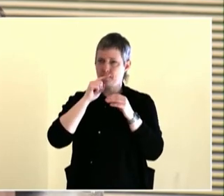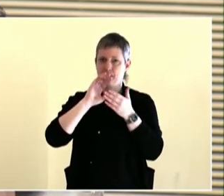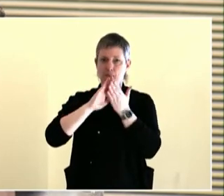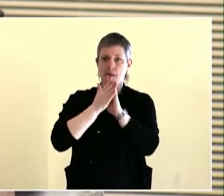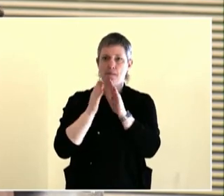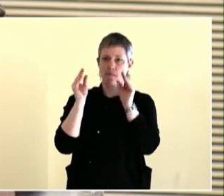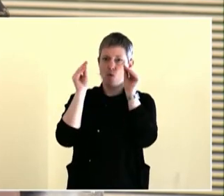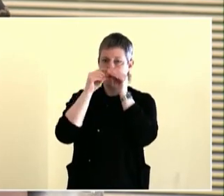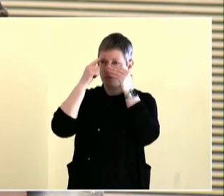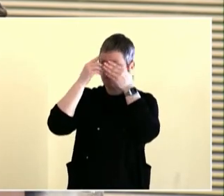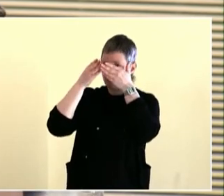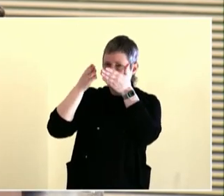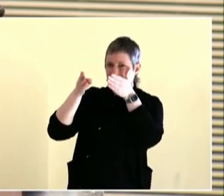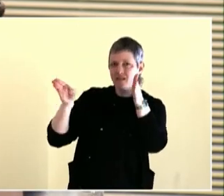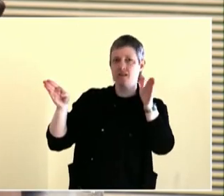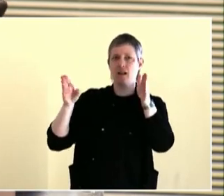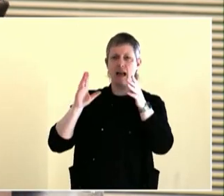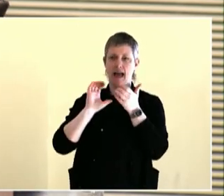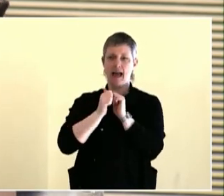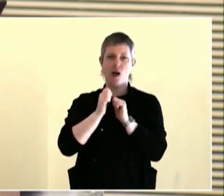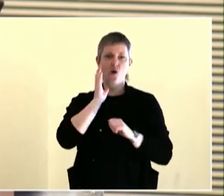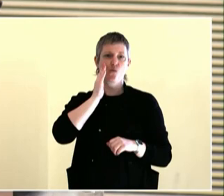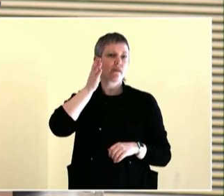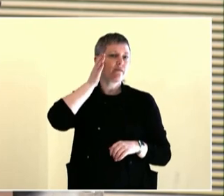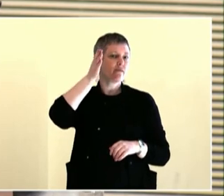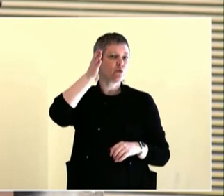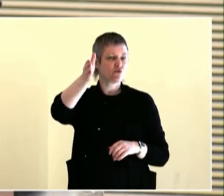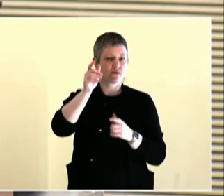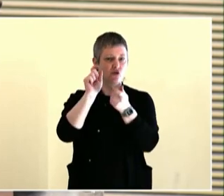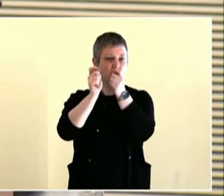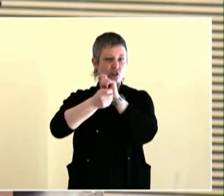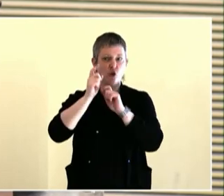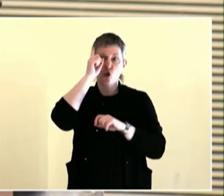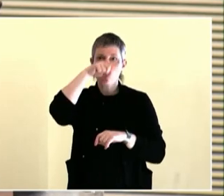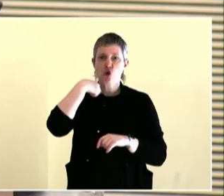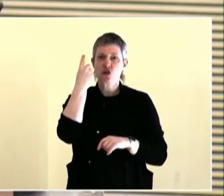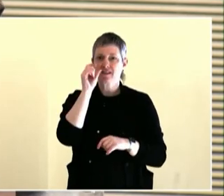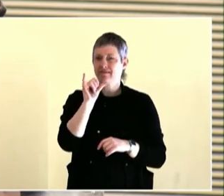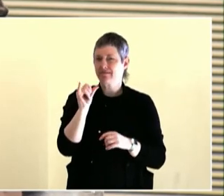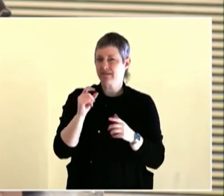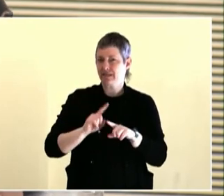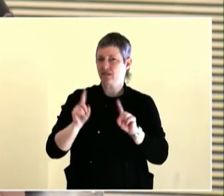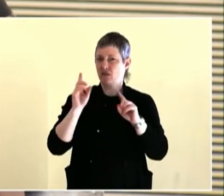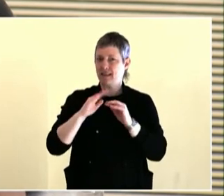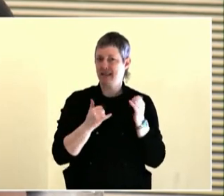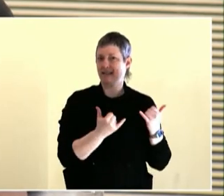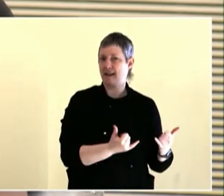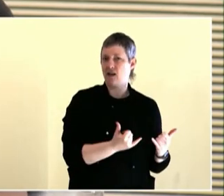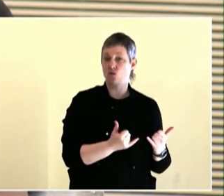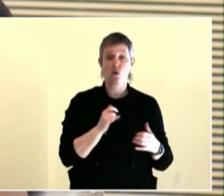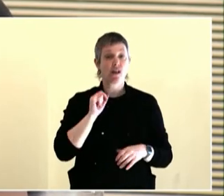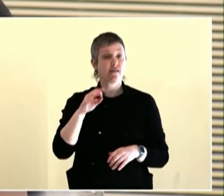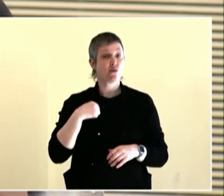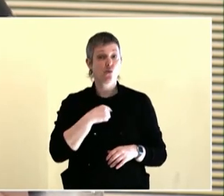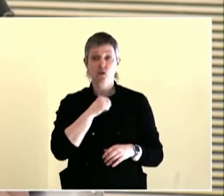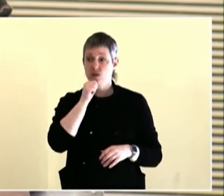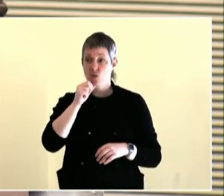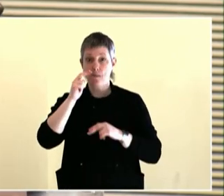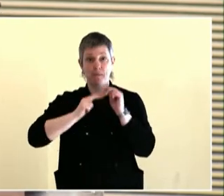to joy, to fun, to music, to art, and to culture. And thank you so much, Darlene